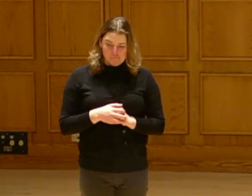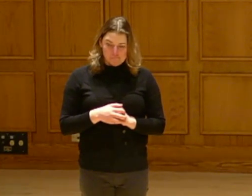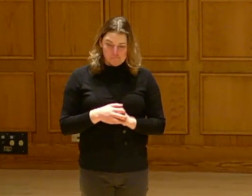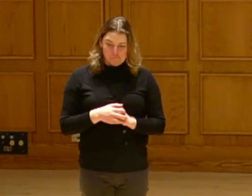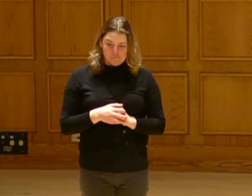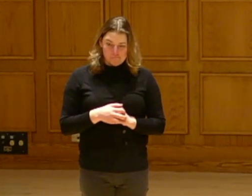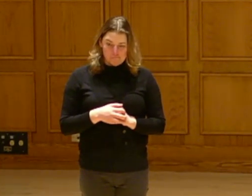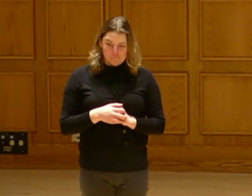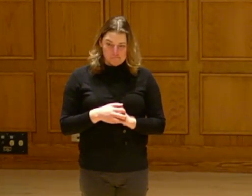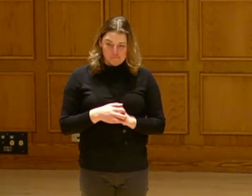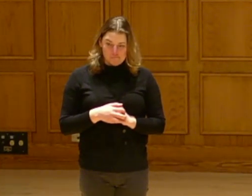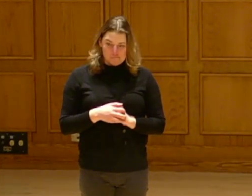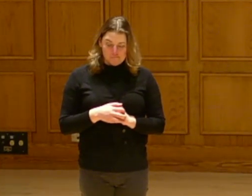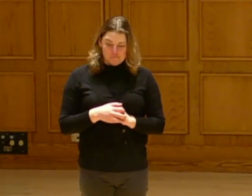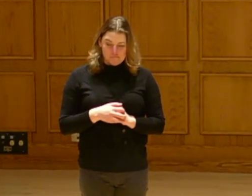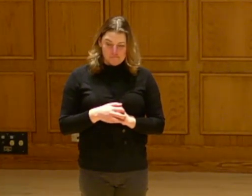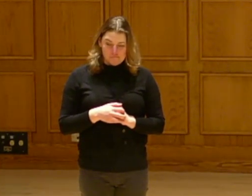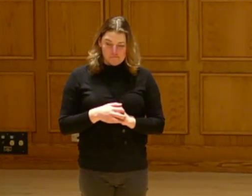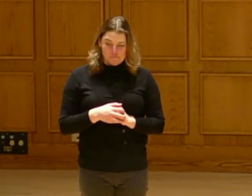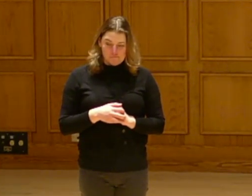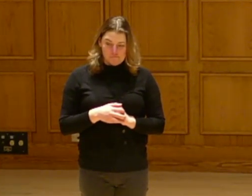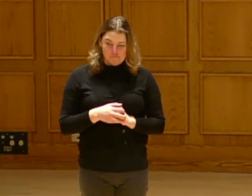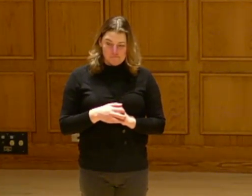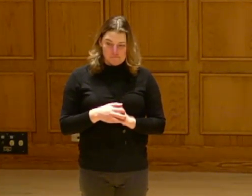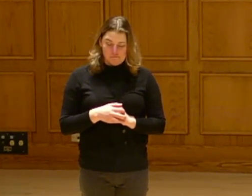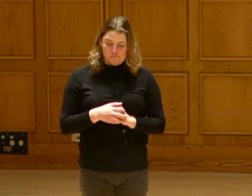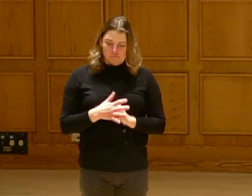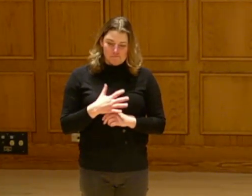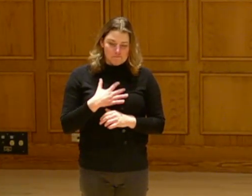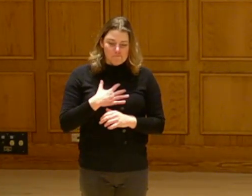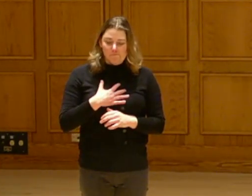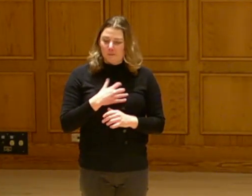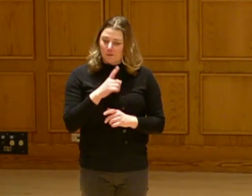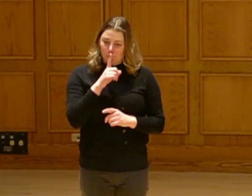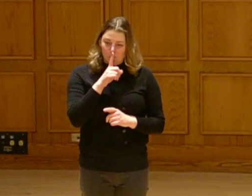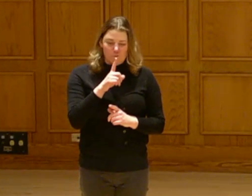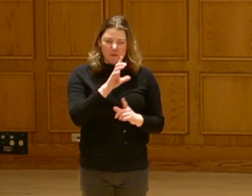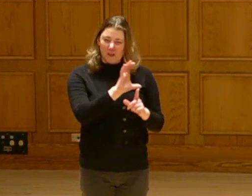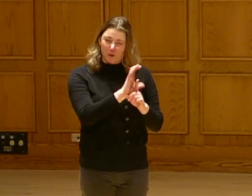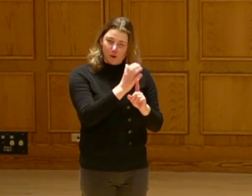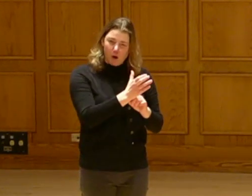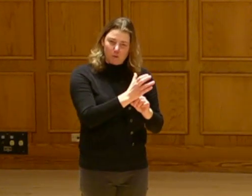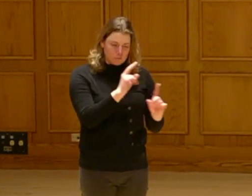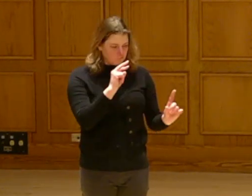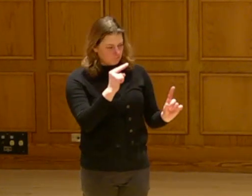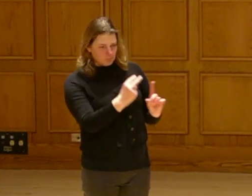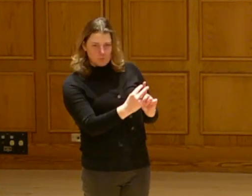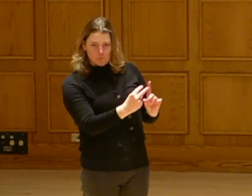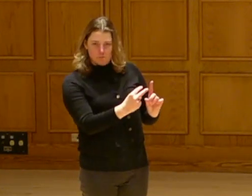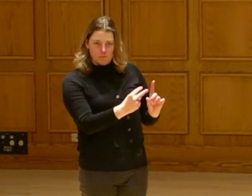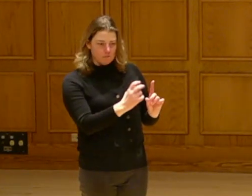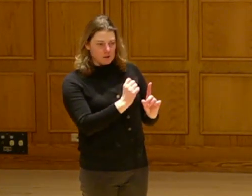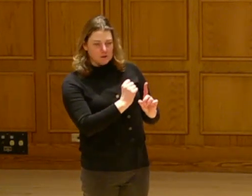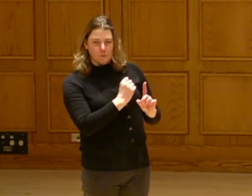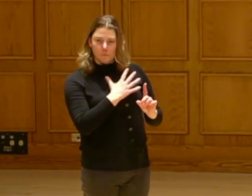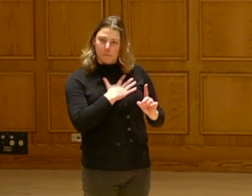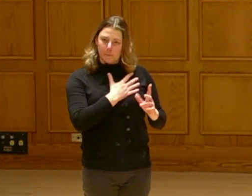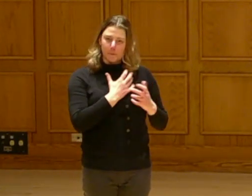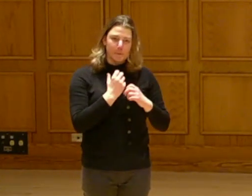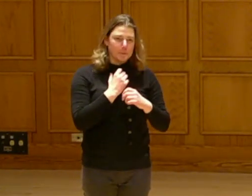something that, you know, it is really tugging at me from a